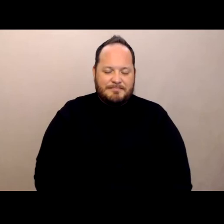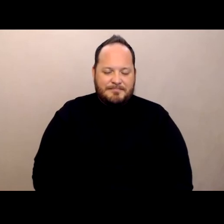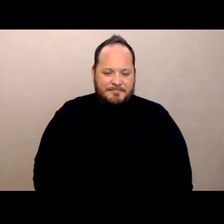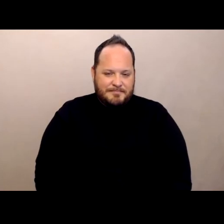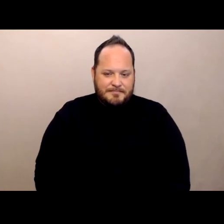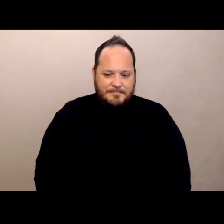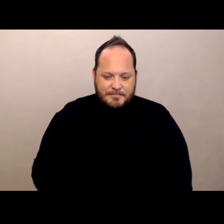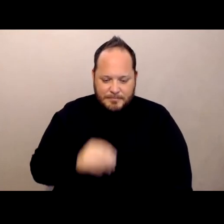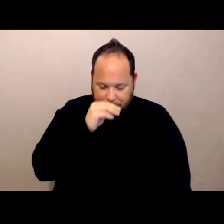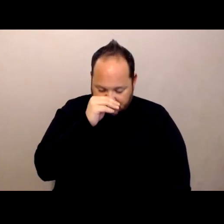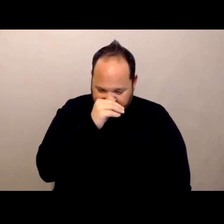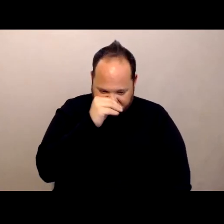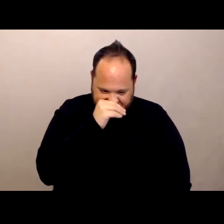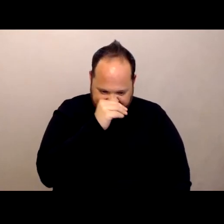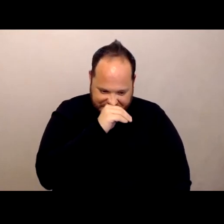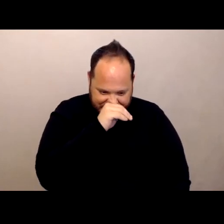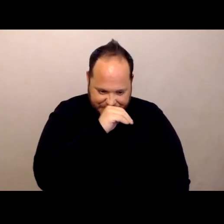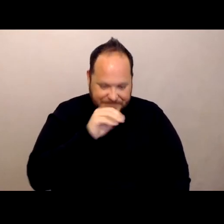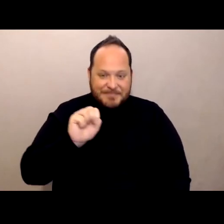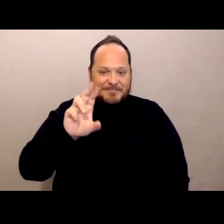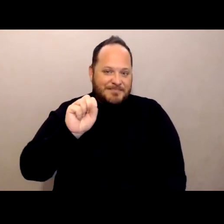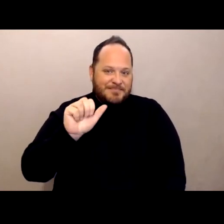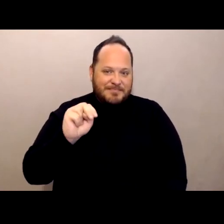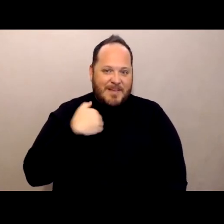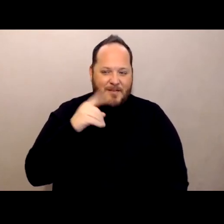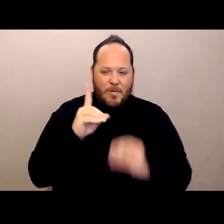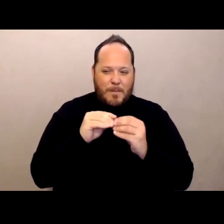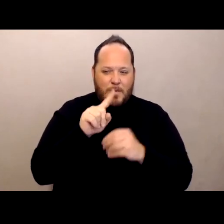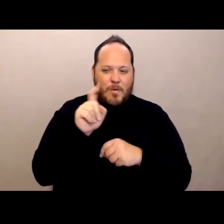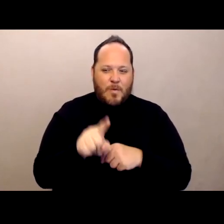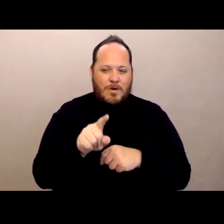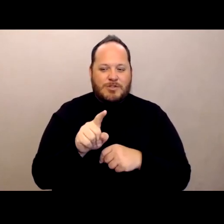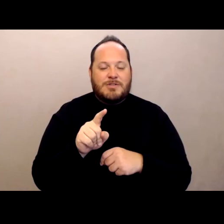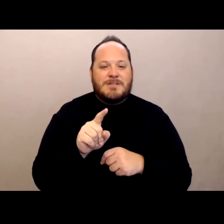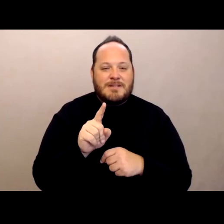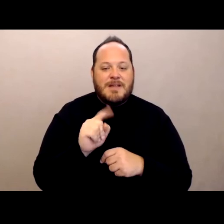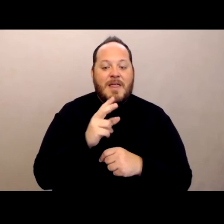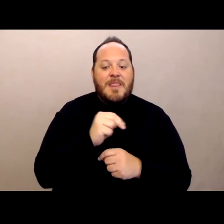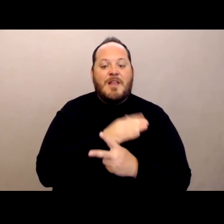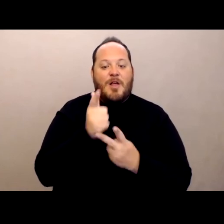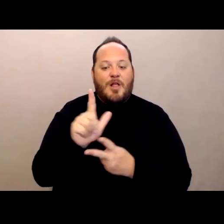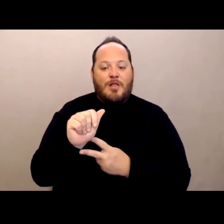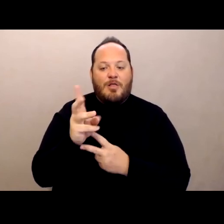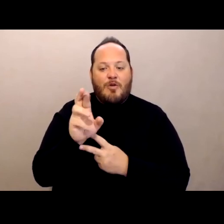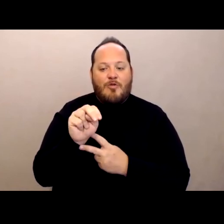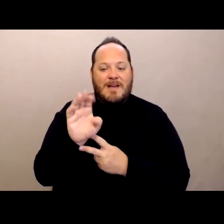So I'll just follow the my one more question related to that. And then Lawrence Carter long from DREDF has a couple of questions. Okay.